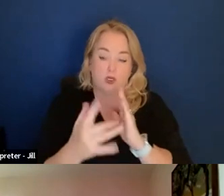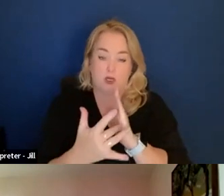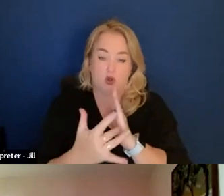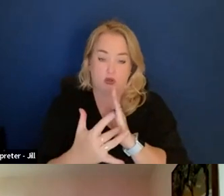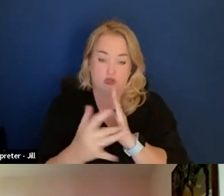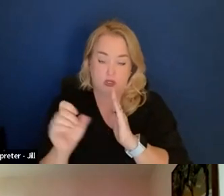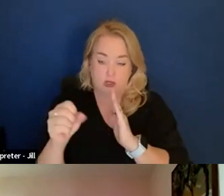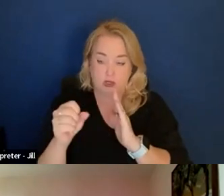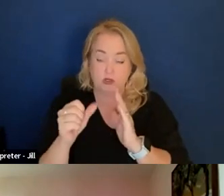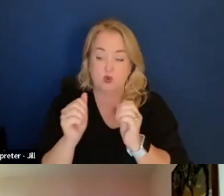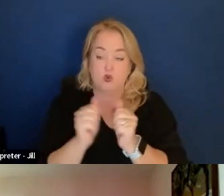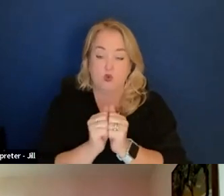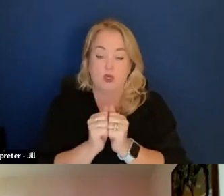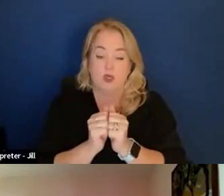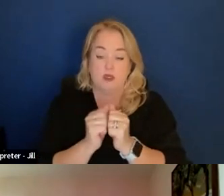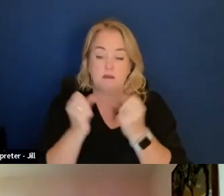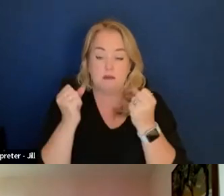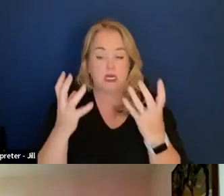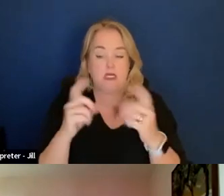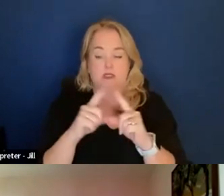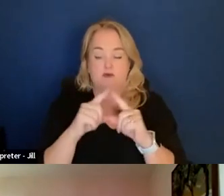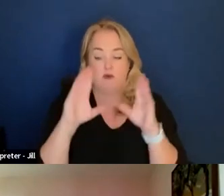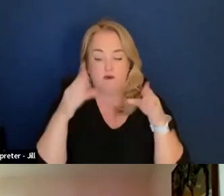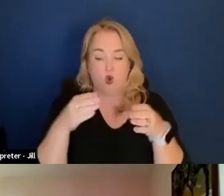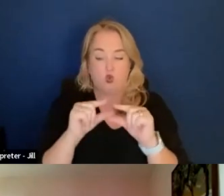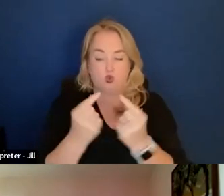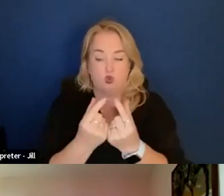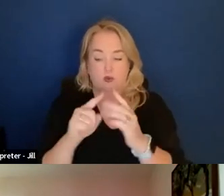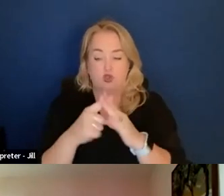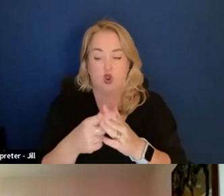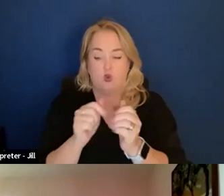and through a series of focus groups that started with EPA,